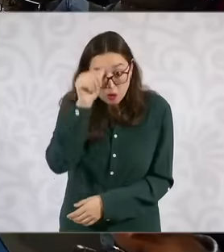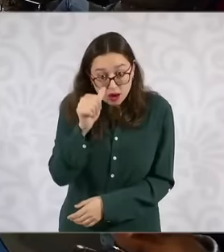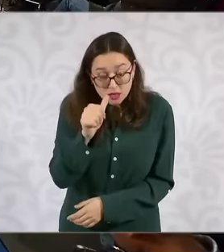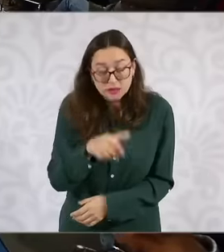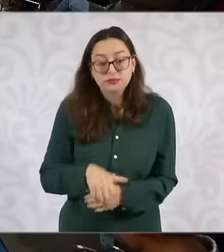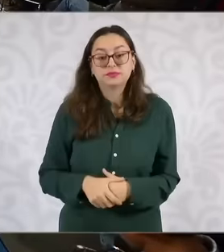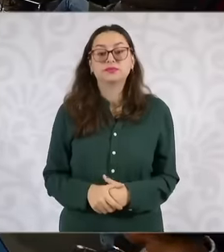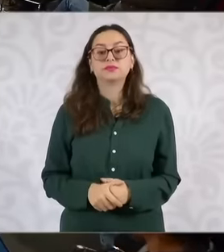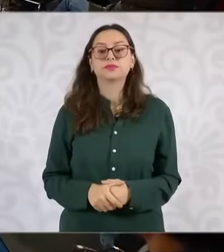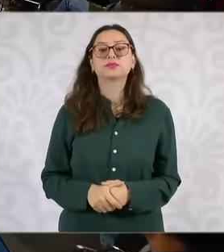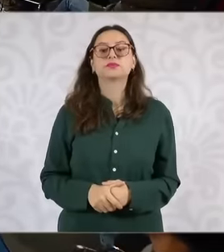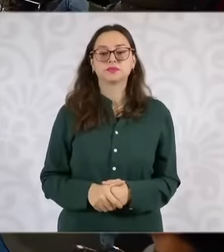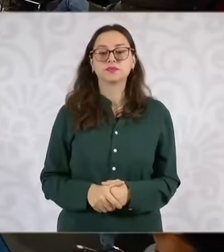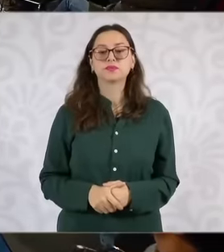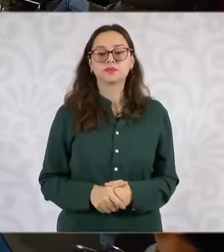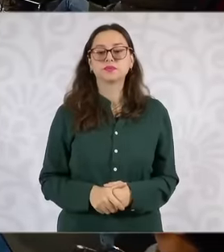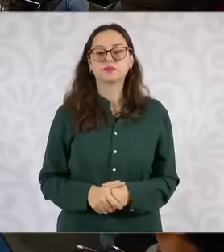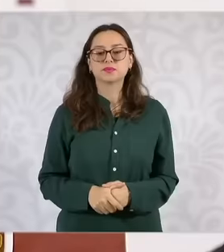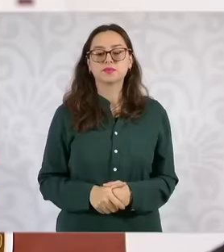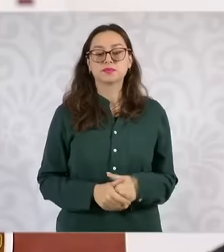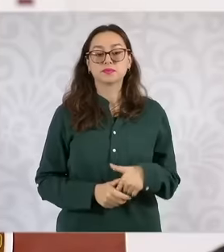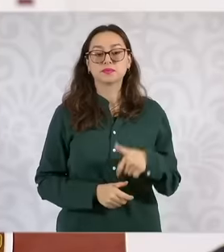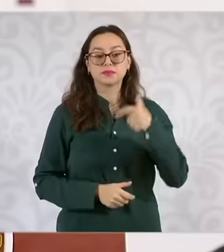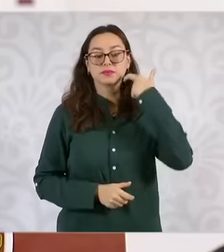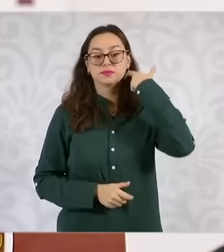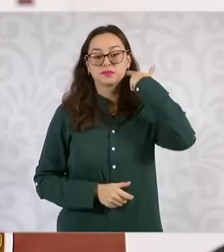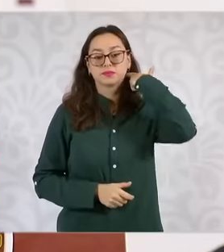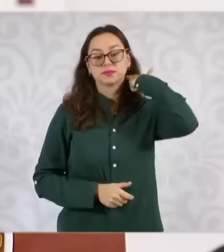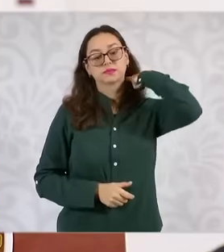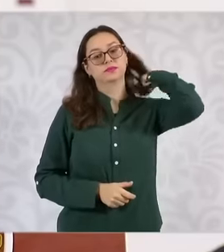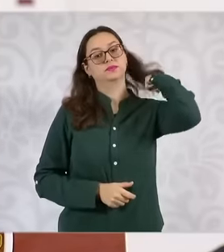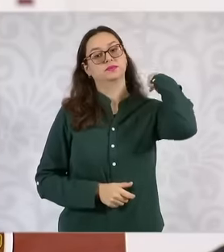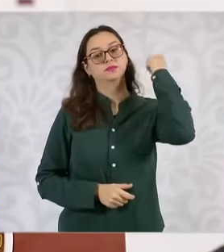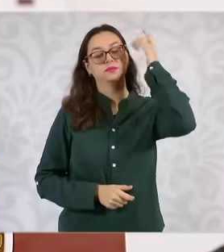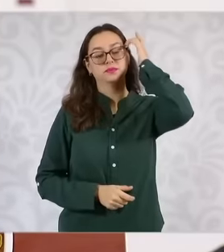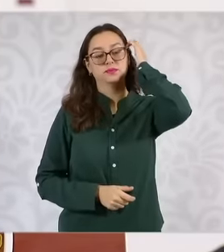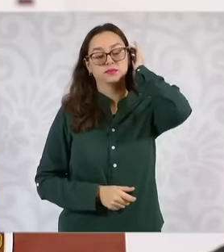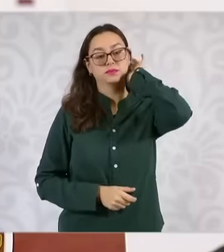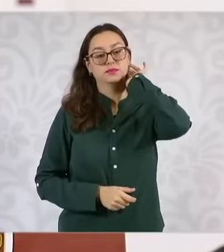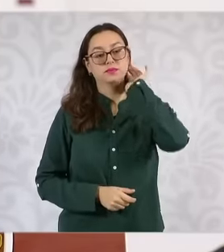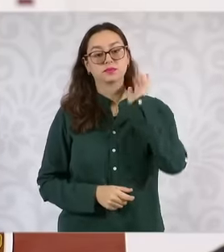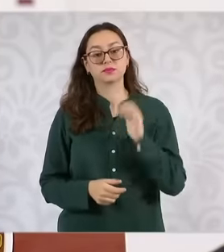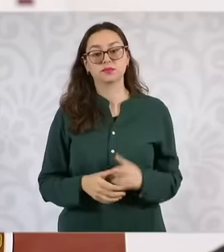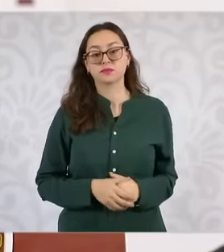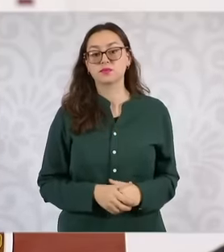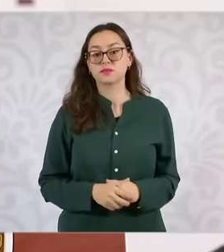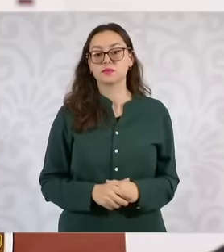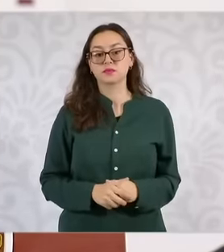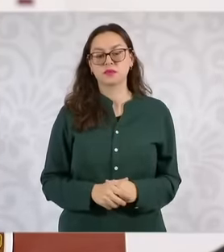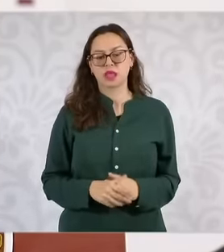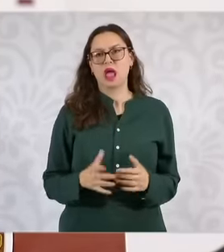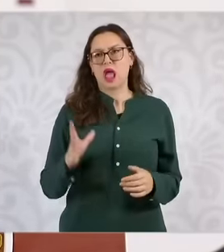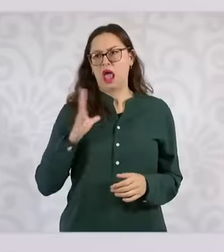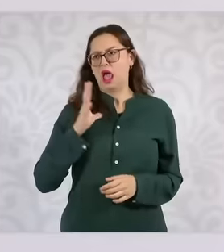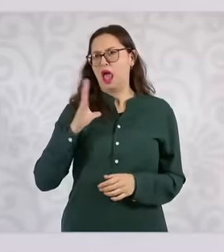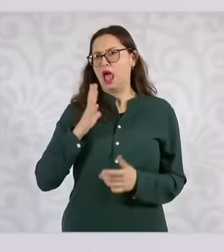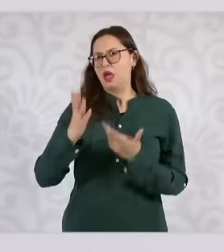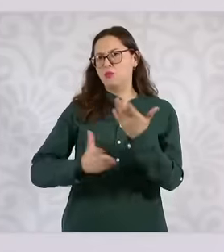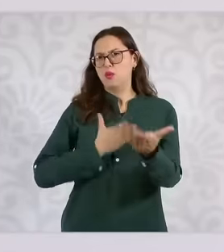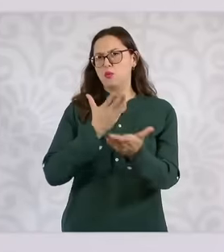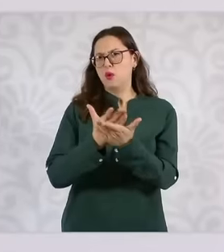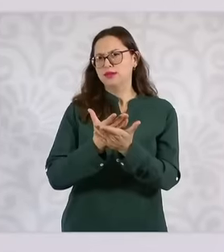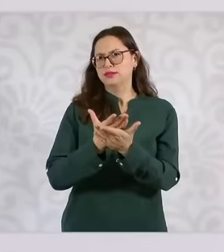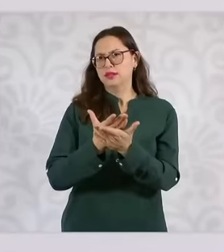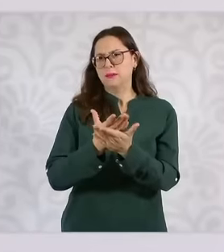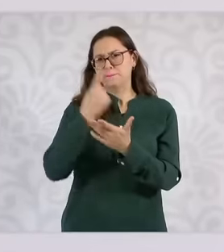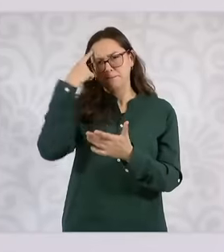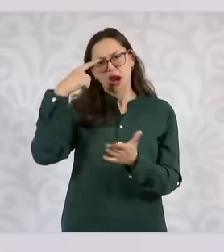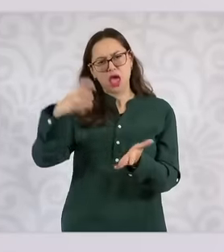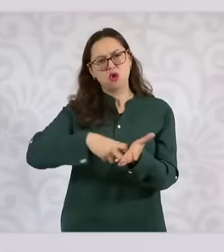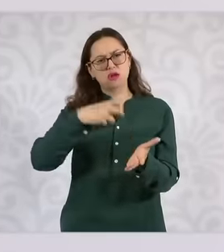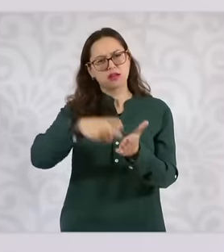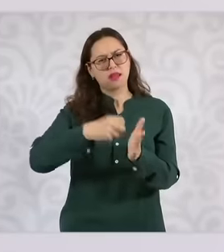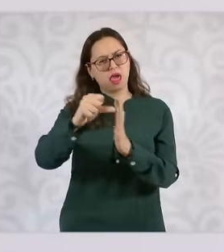I understand that first a proposal of several articles and then the proposal.